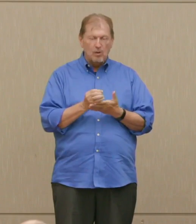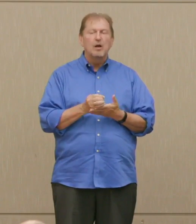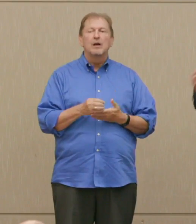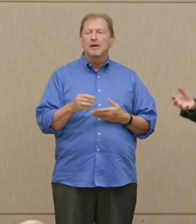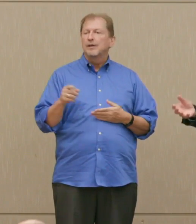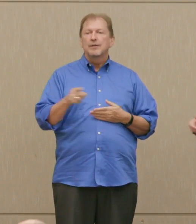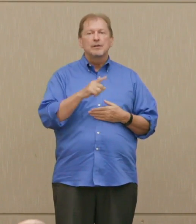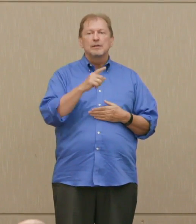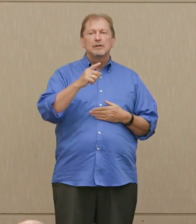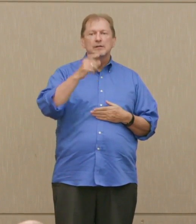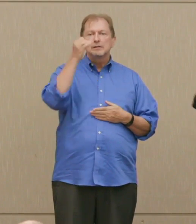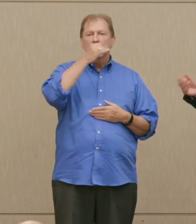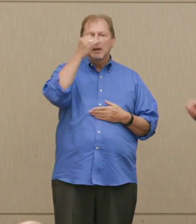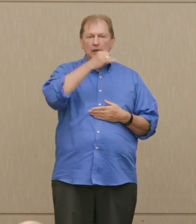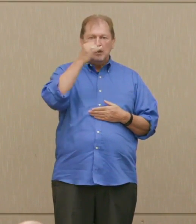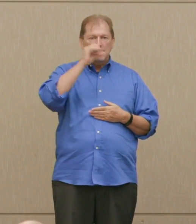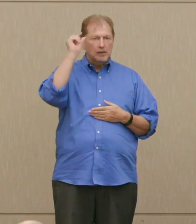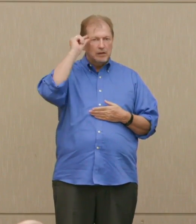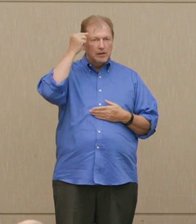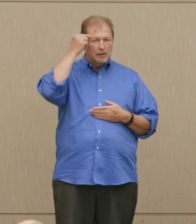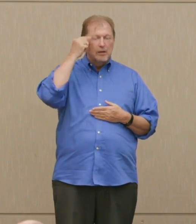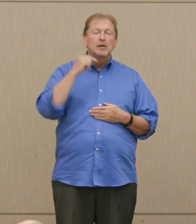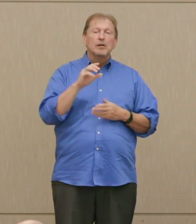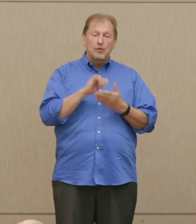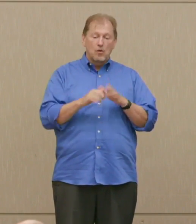this, or in total denial.